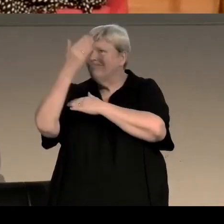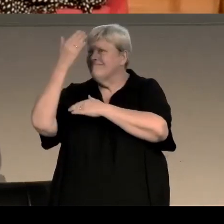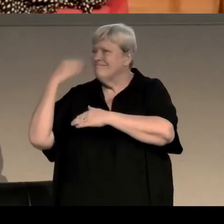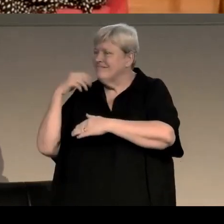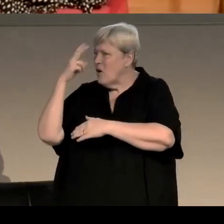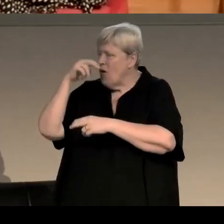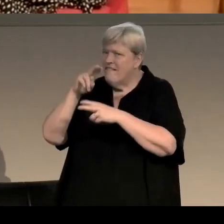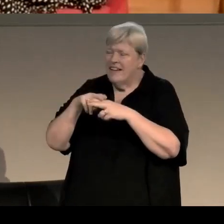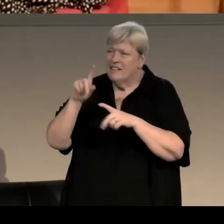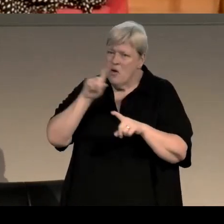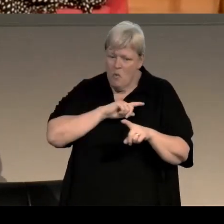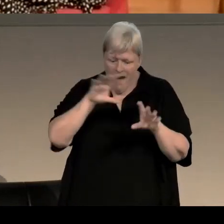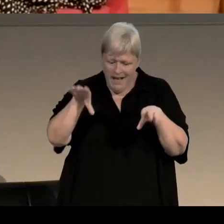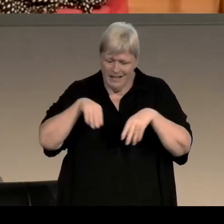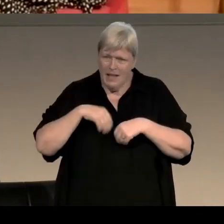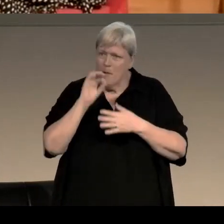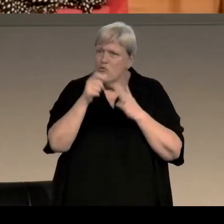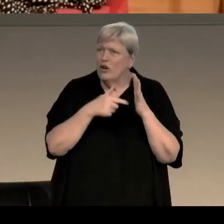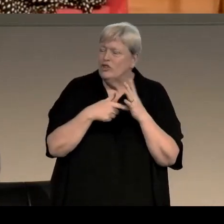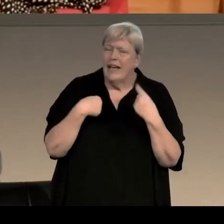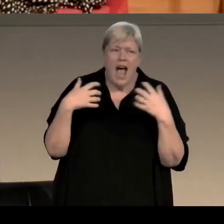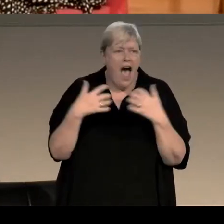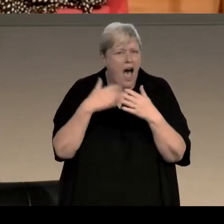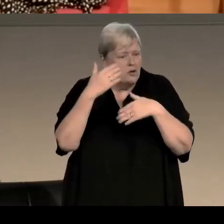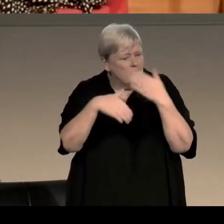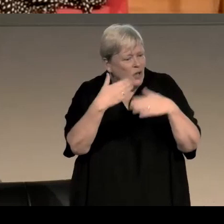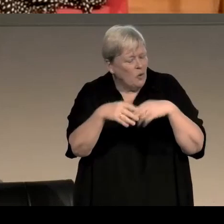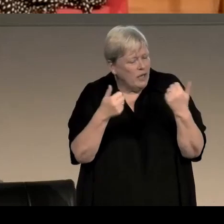What made you want to take on that project and how is that going, how has that been so far?